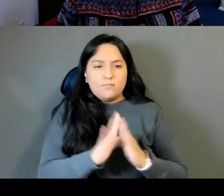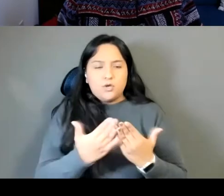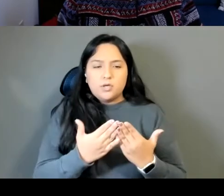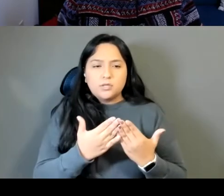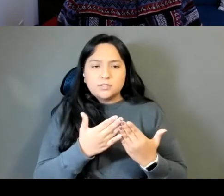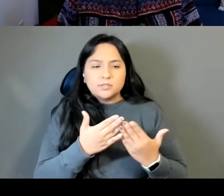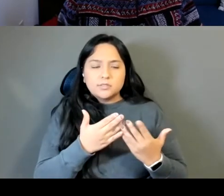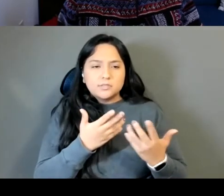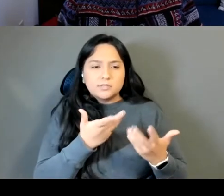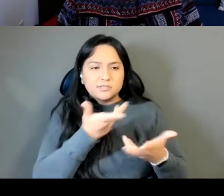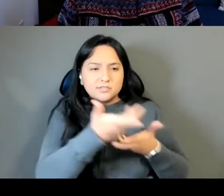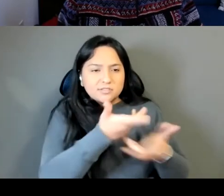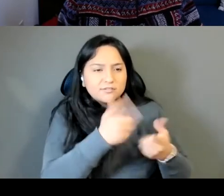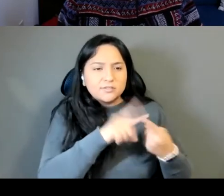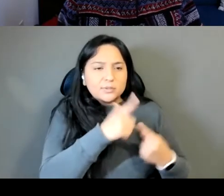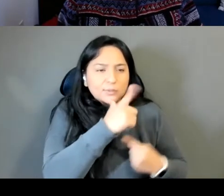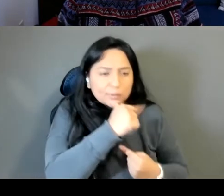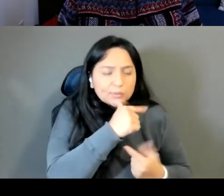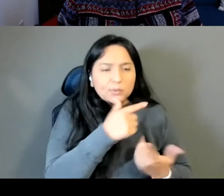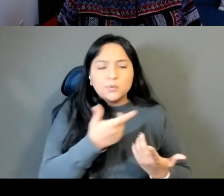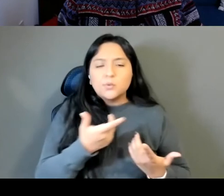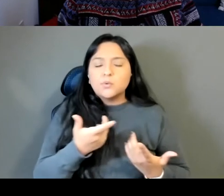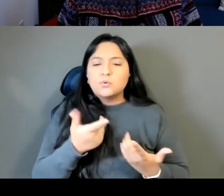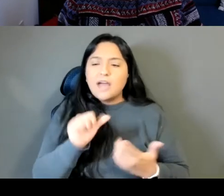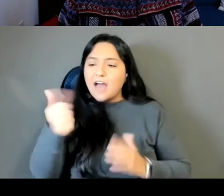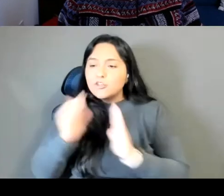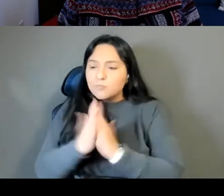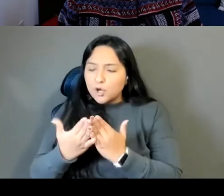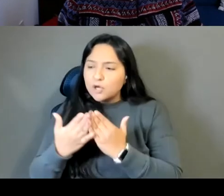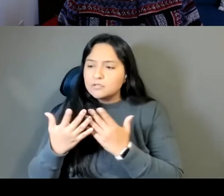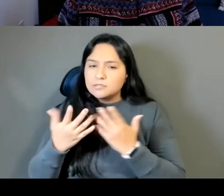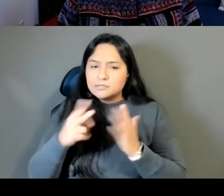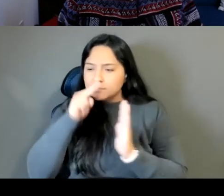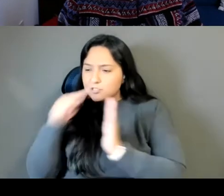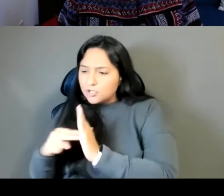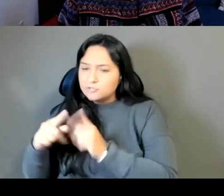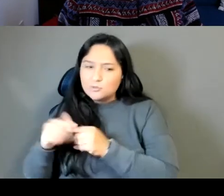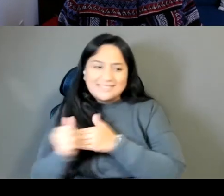you turn to as guides while you're writing and want to invite you here to call you know